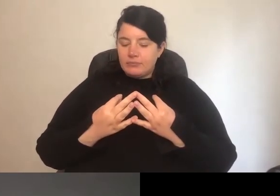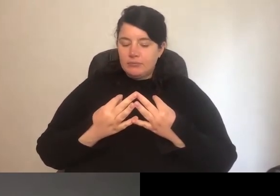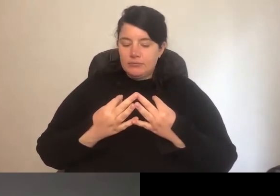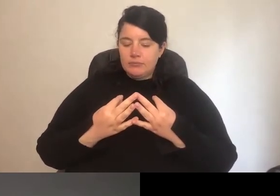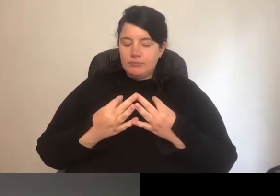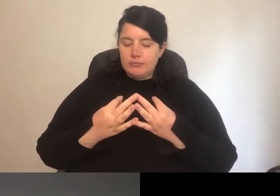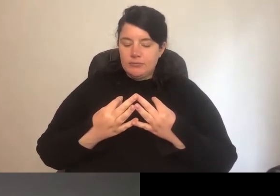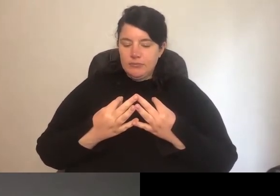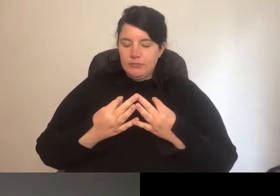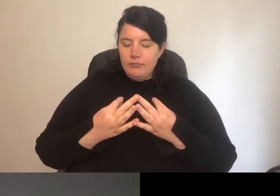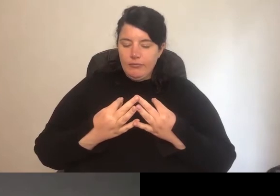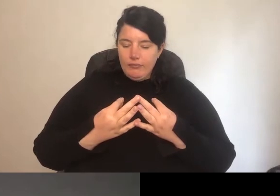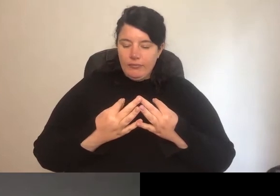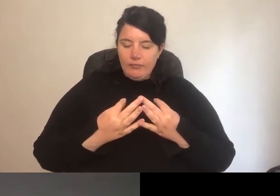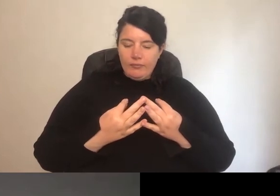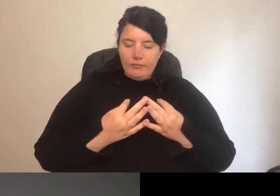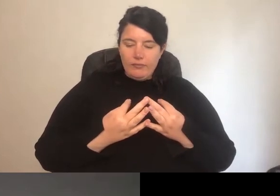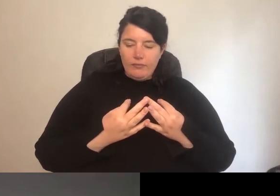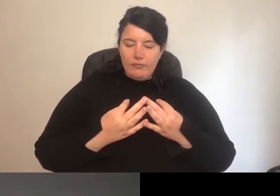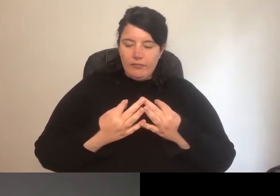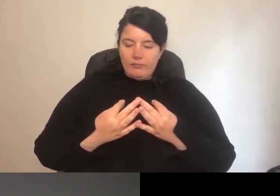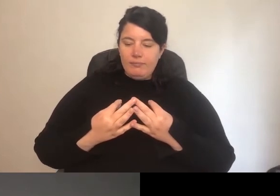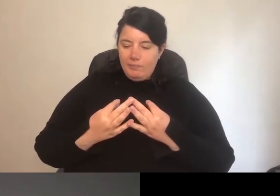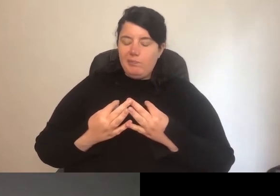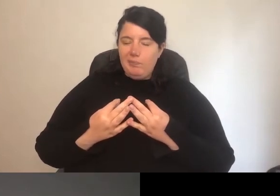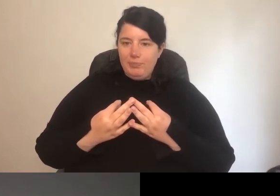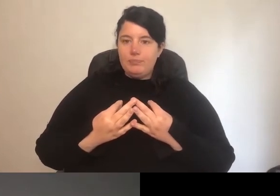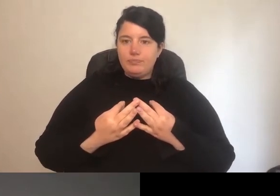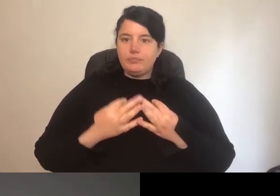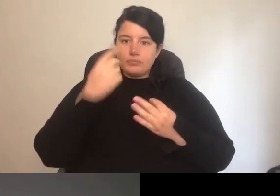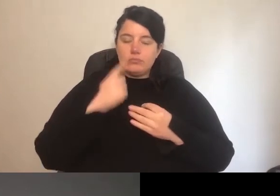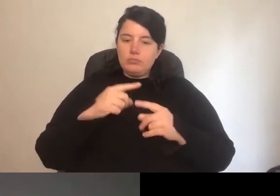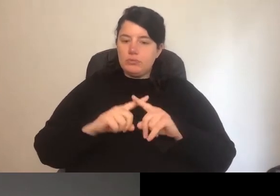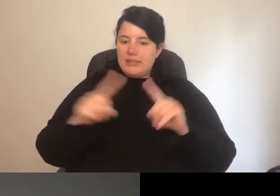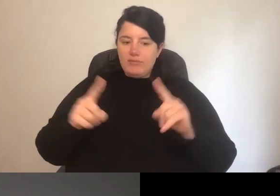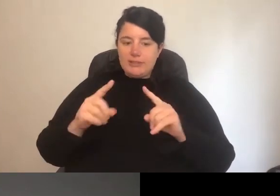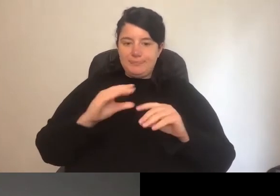trying to do more asynchronise communication. Synchronise